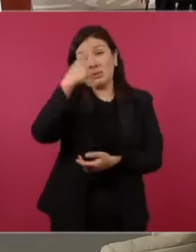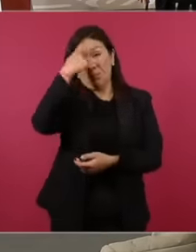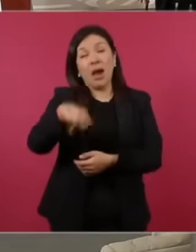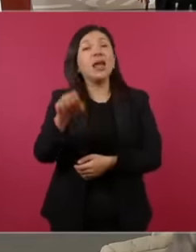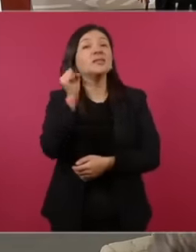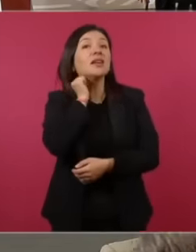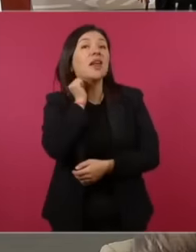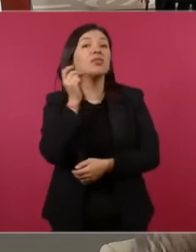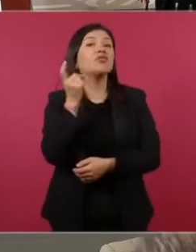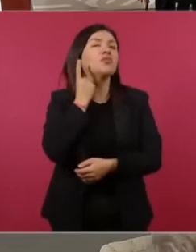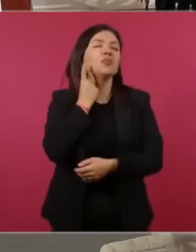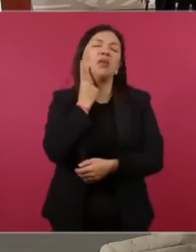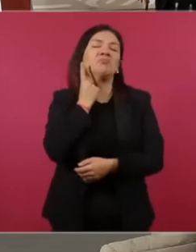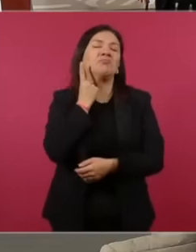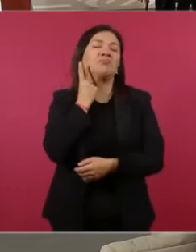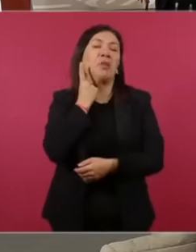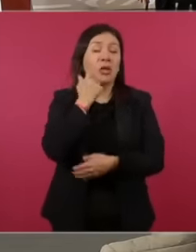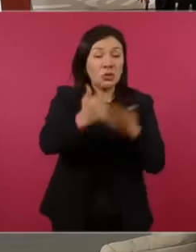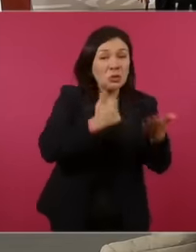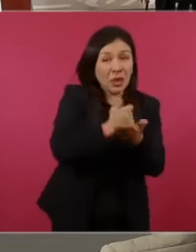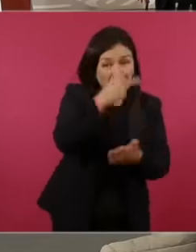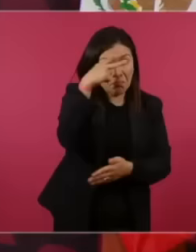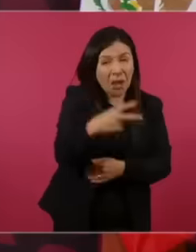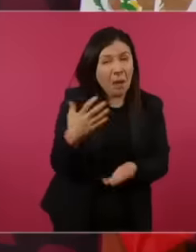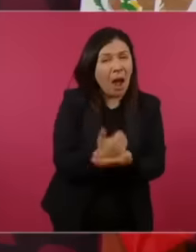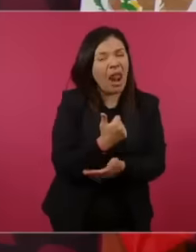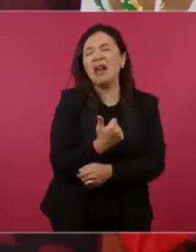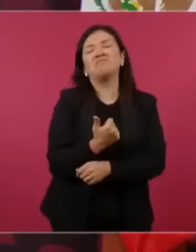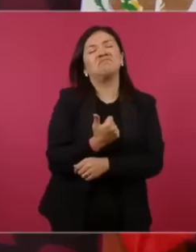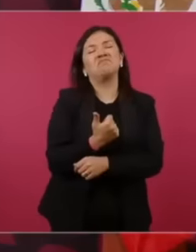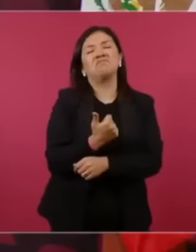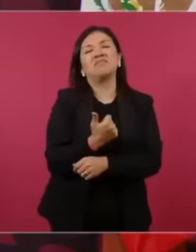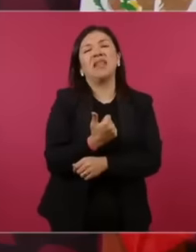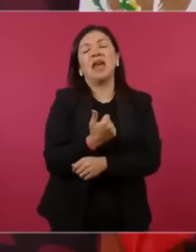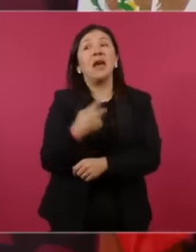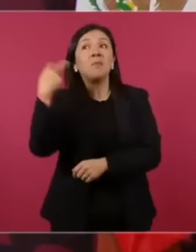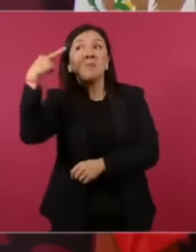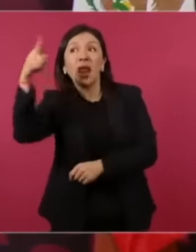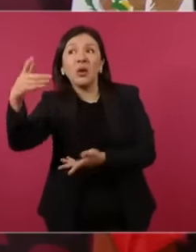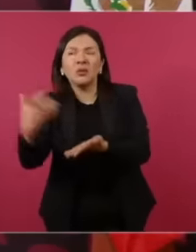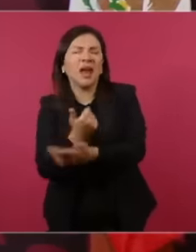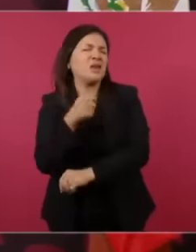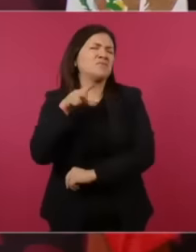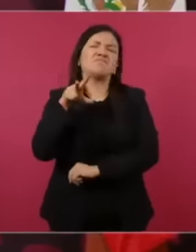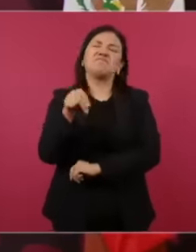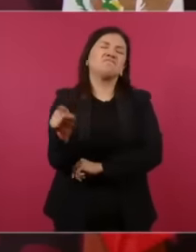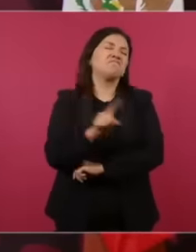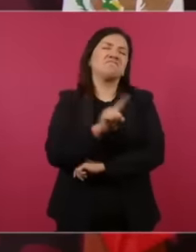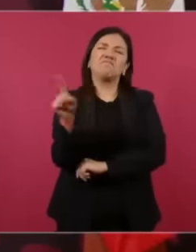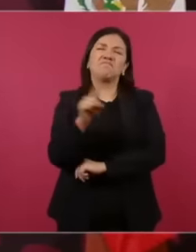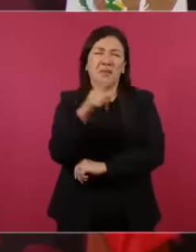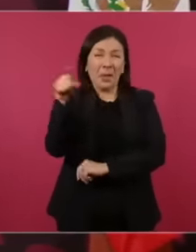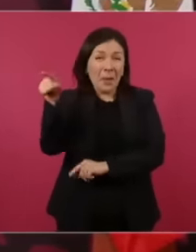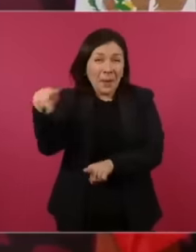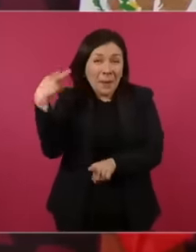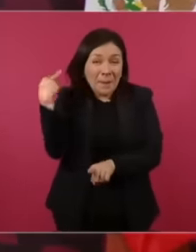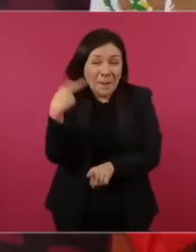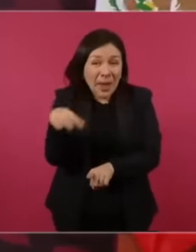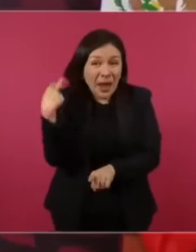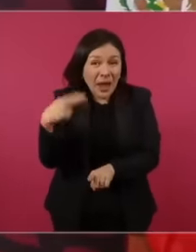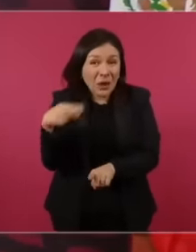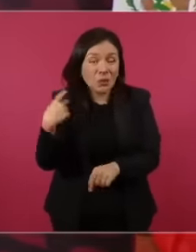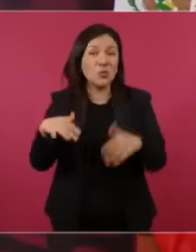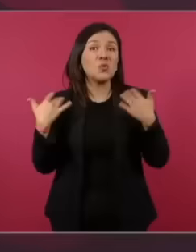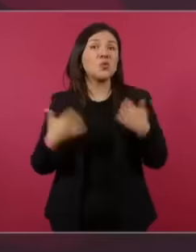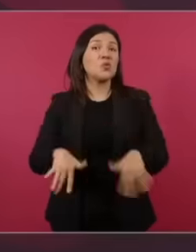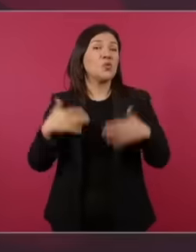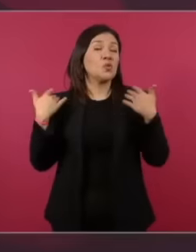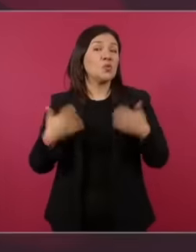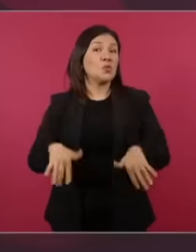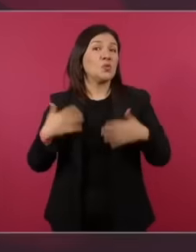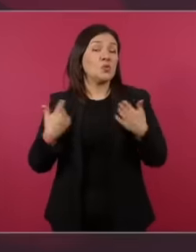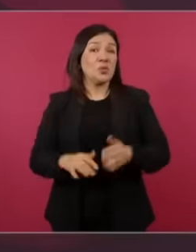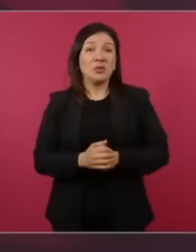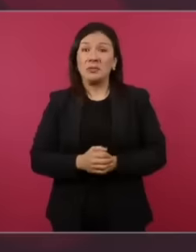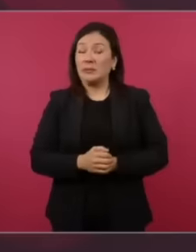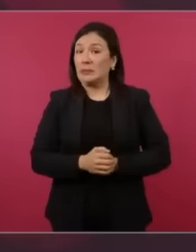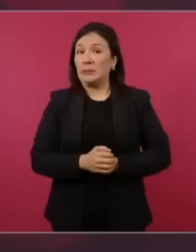win in Mexico City it is not going to win in Veracruz not from Veracruz How barbaric too